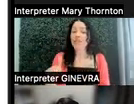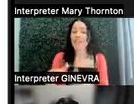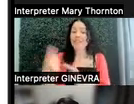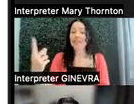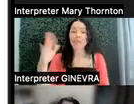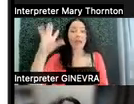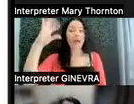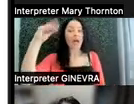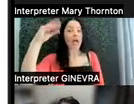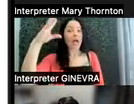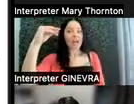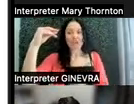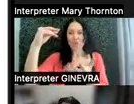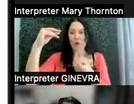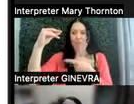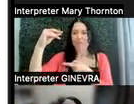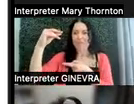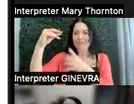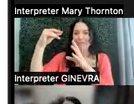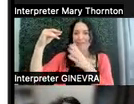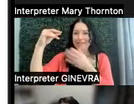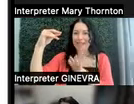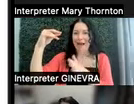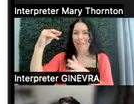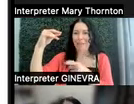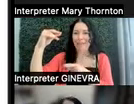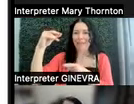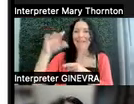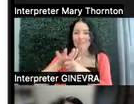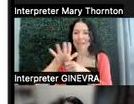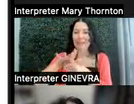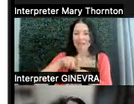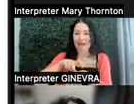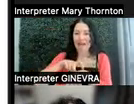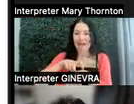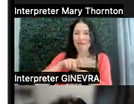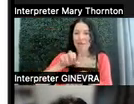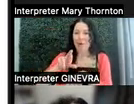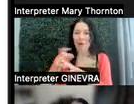And then you want them to stop because it's been enough time or they're getting off topic.